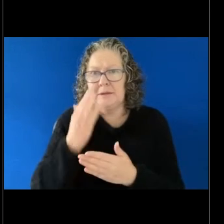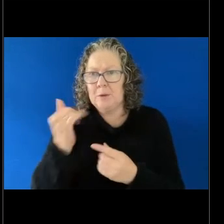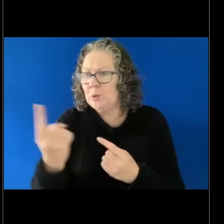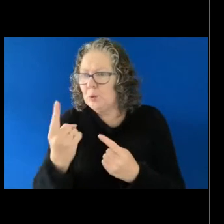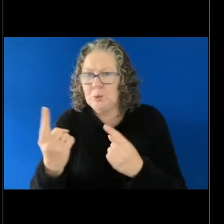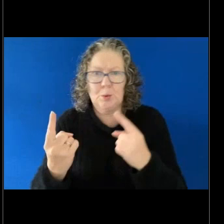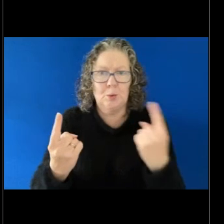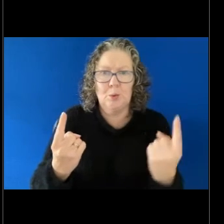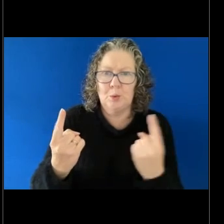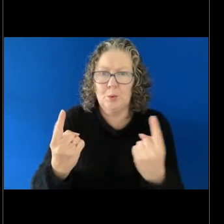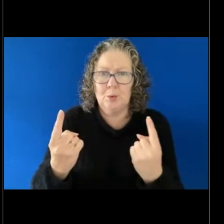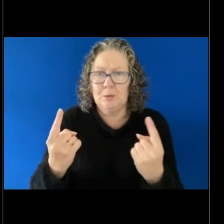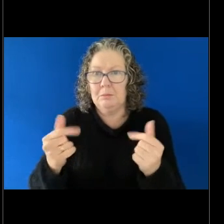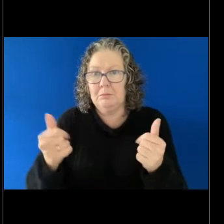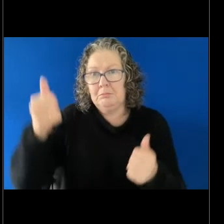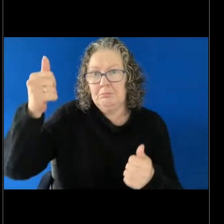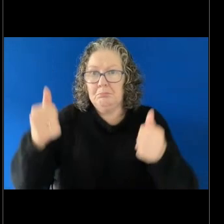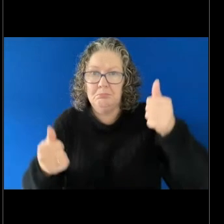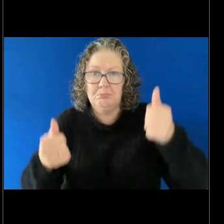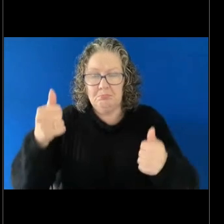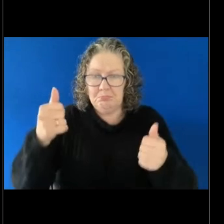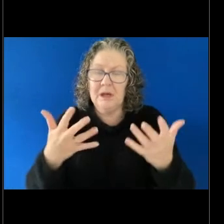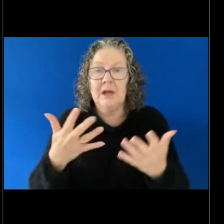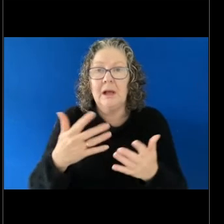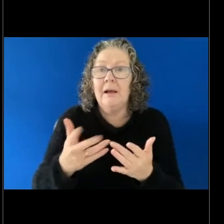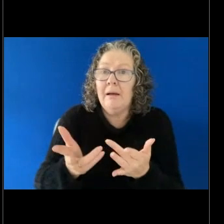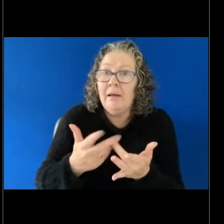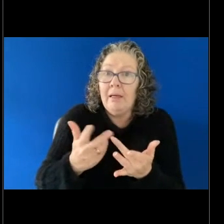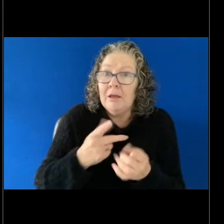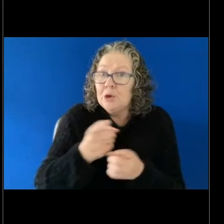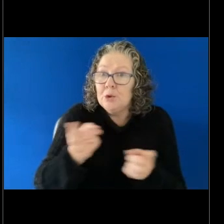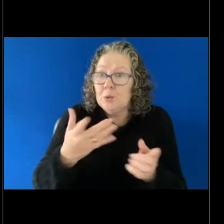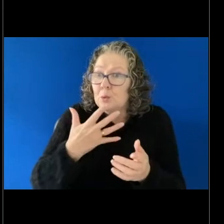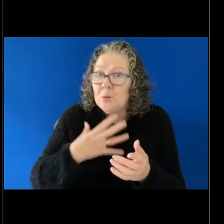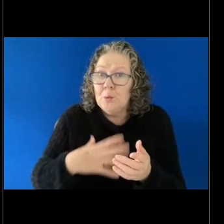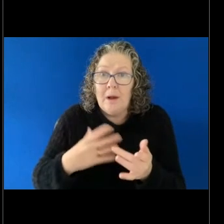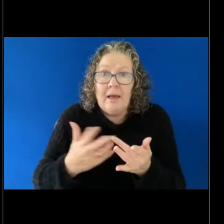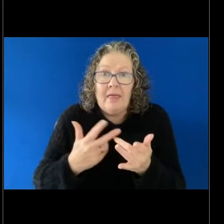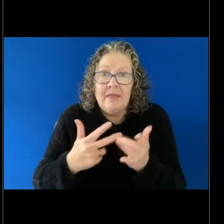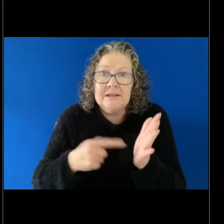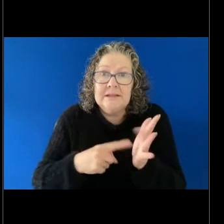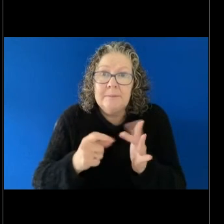any other take away tips that you'd like to share with our audience today, I'm sure they'd really